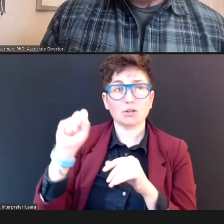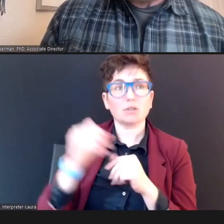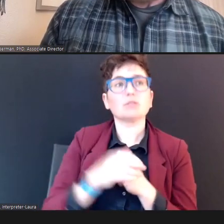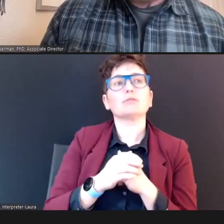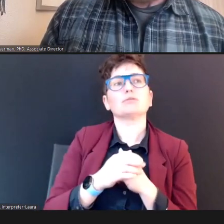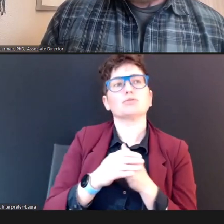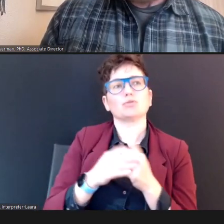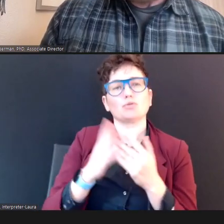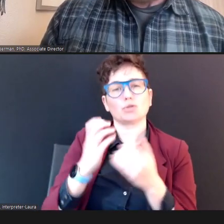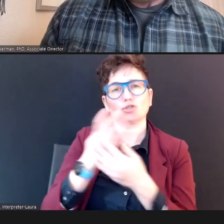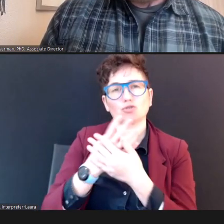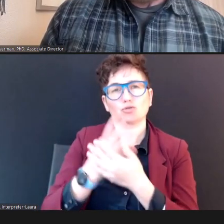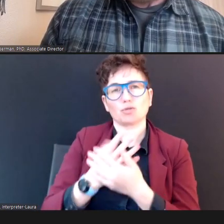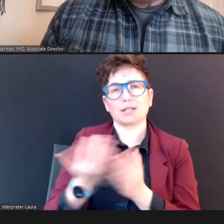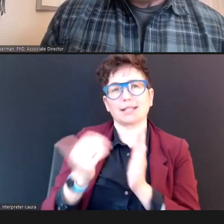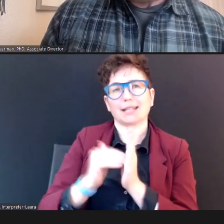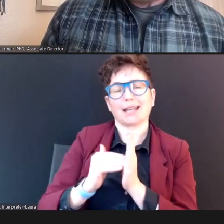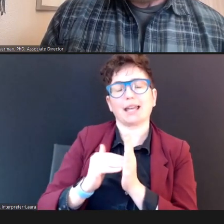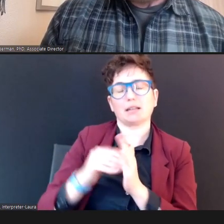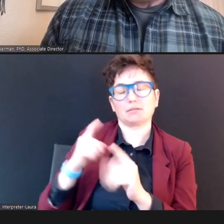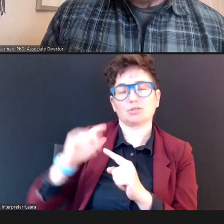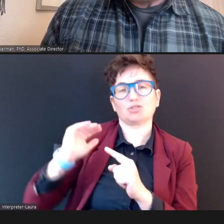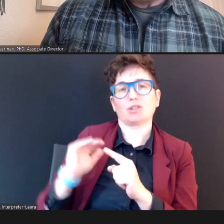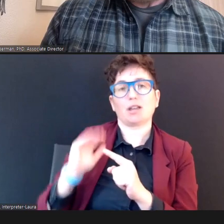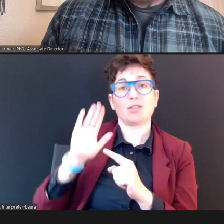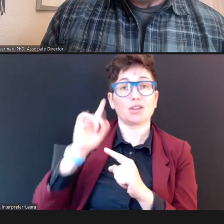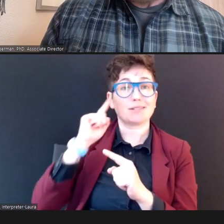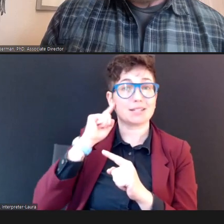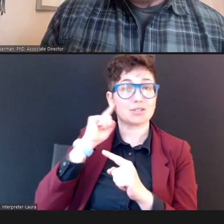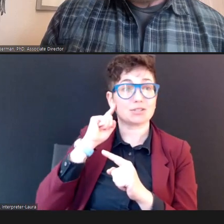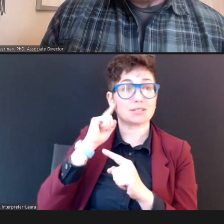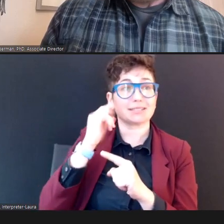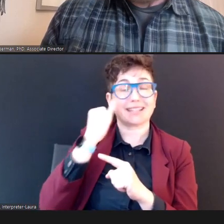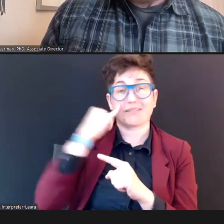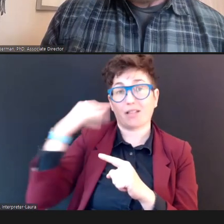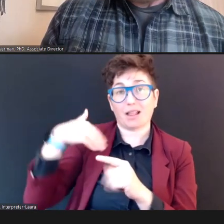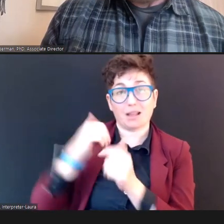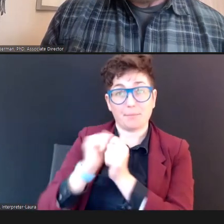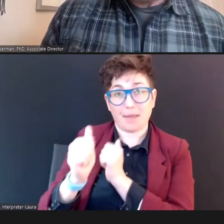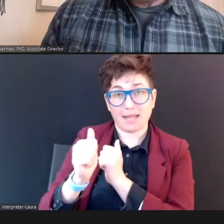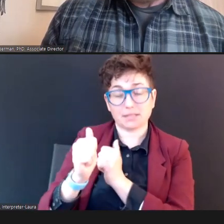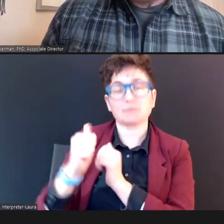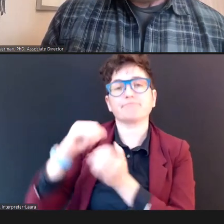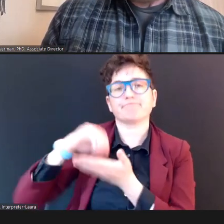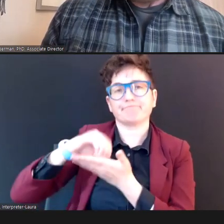have not yet passed -- and record those results.